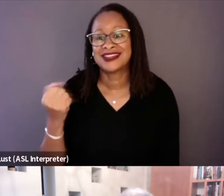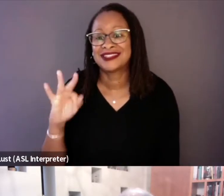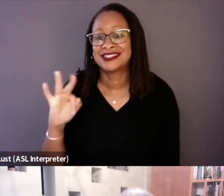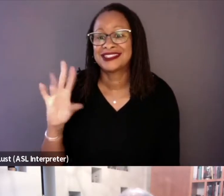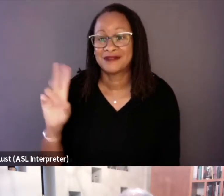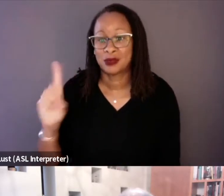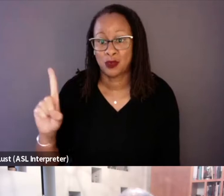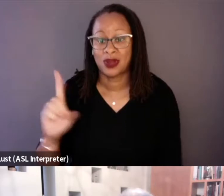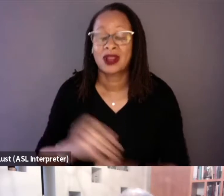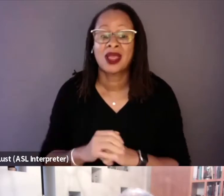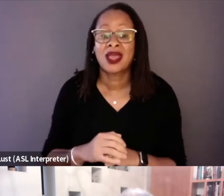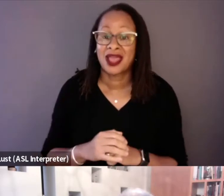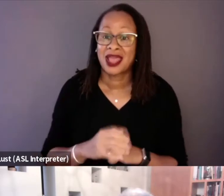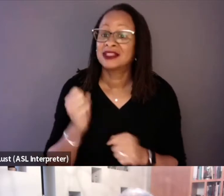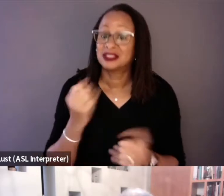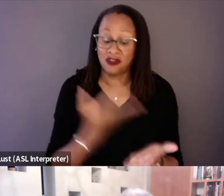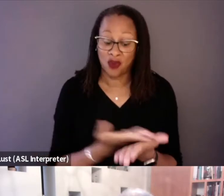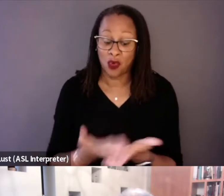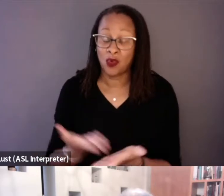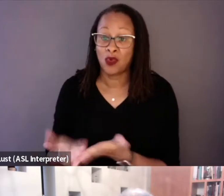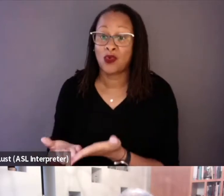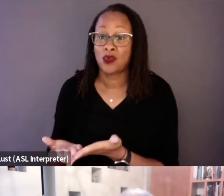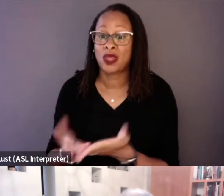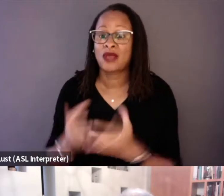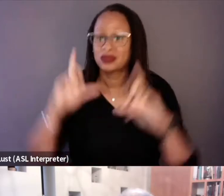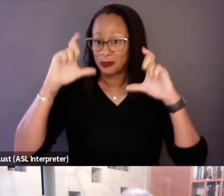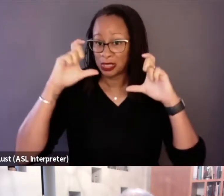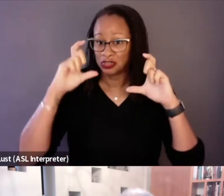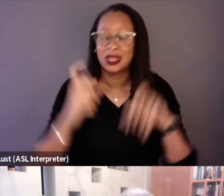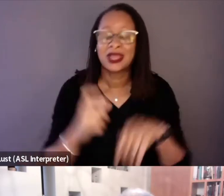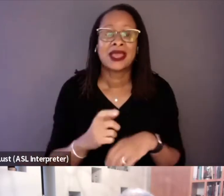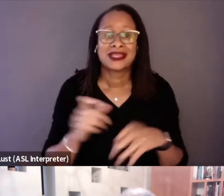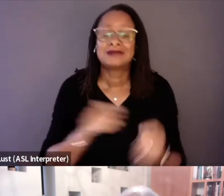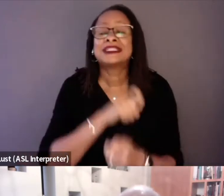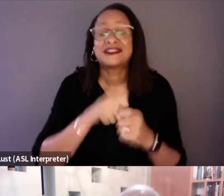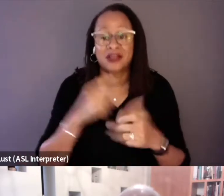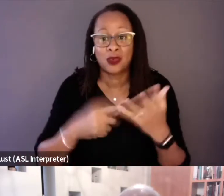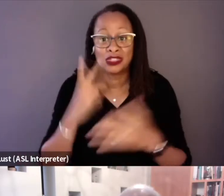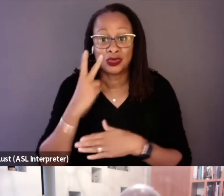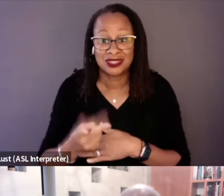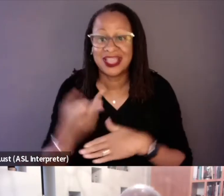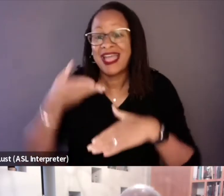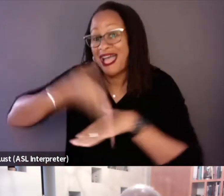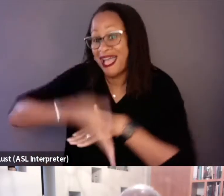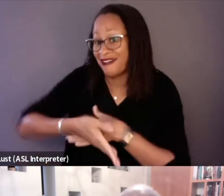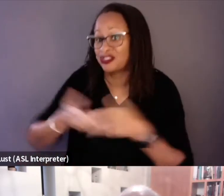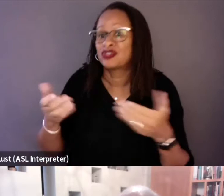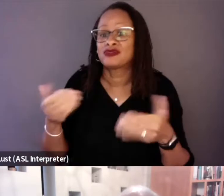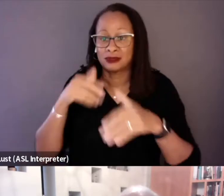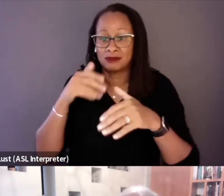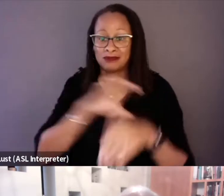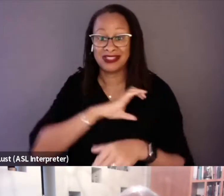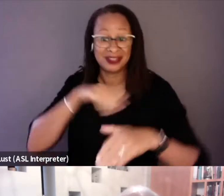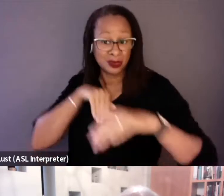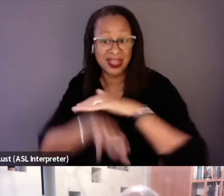were some of the photos, and in particular, what you see at the aftermath of the retaking on the 13th. So we were able to access some of those as well.